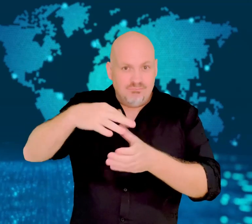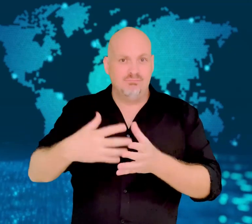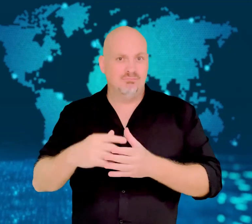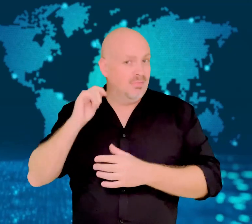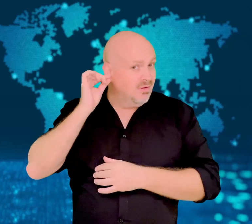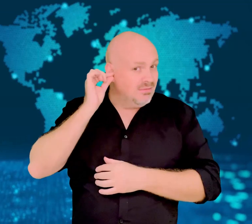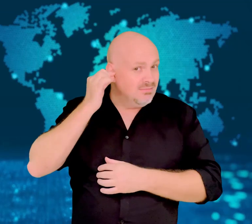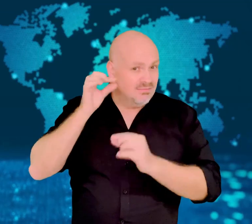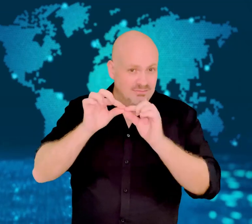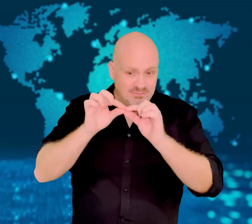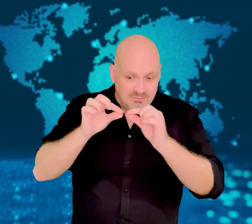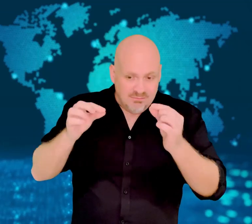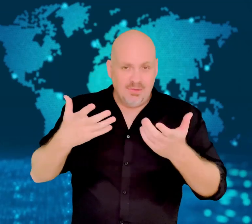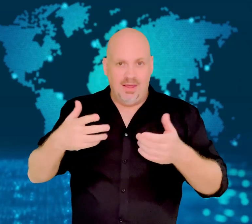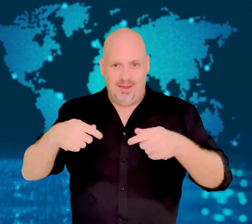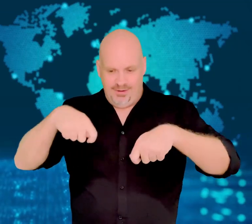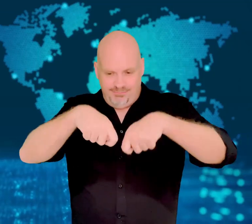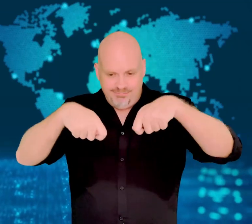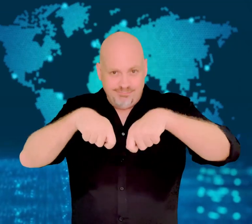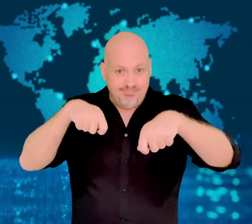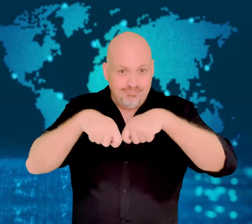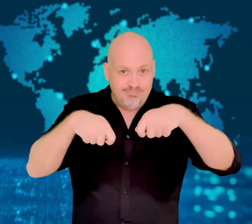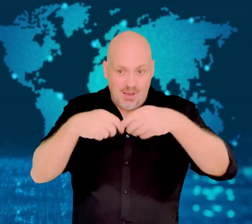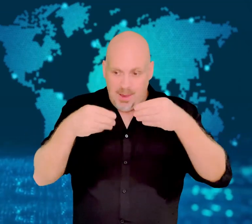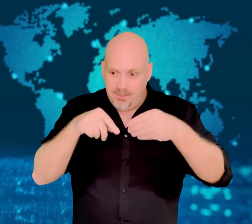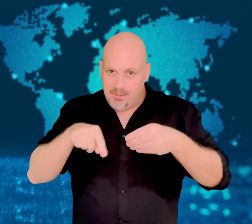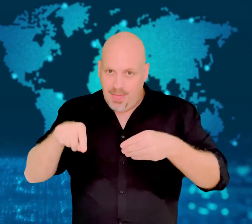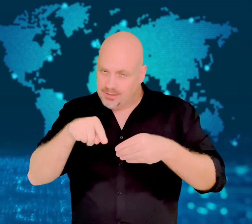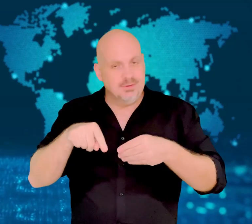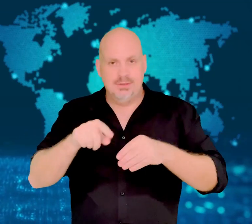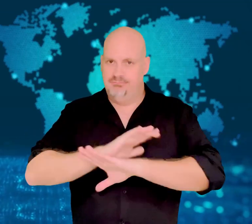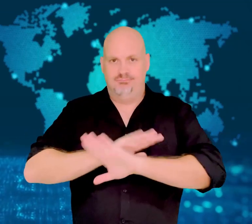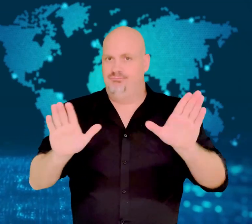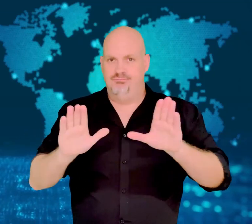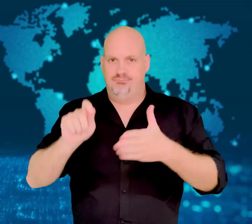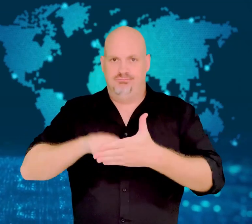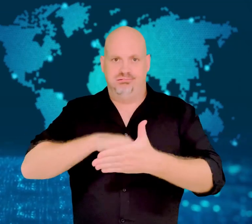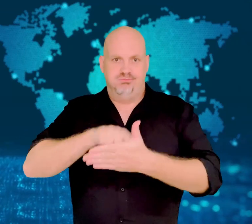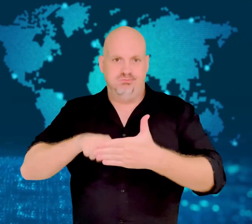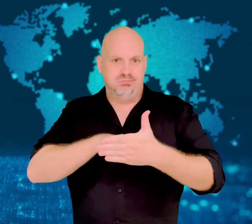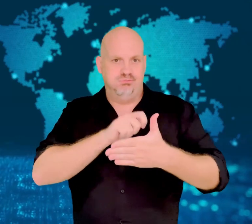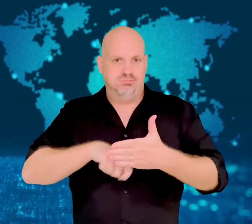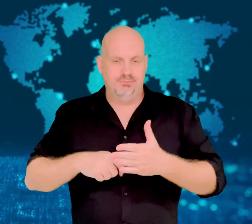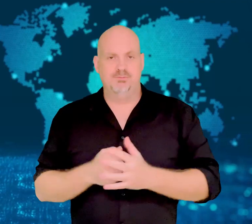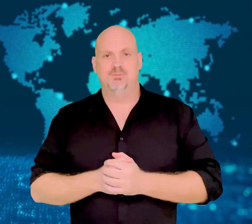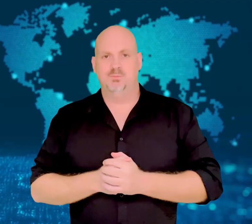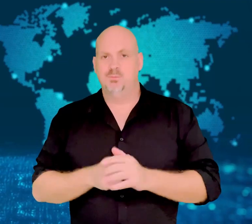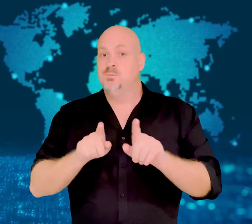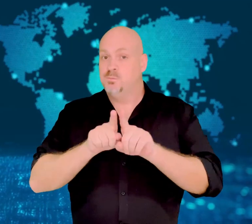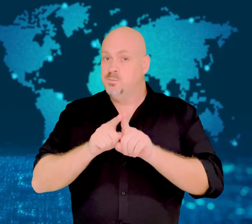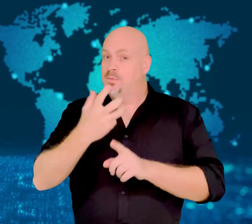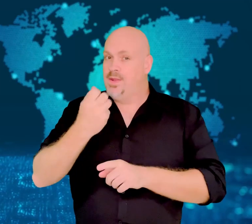It will also include the tiny micro beads in some shampoos